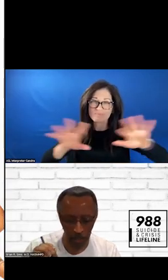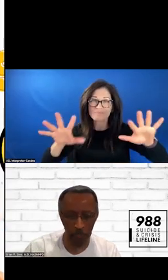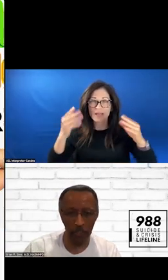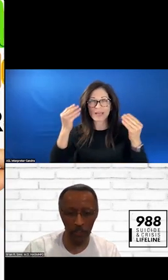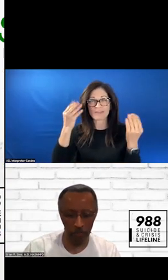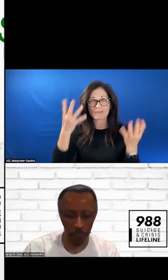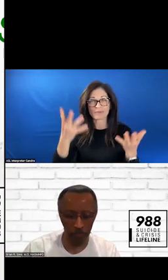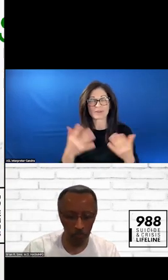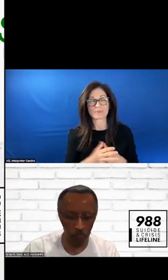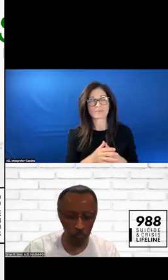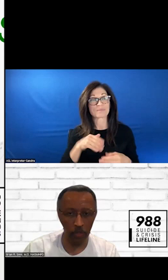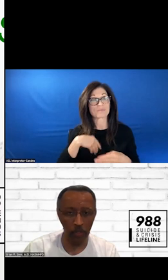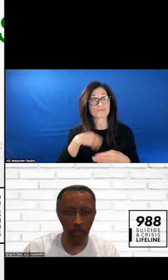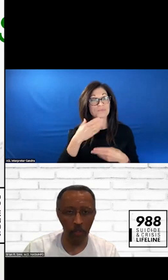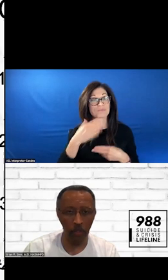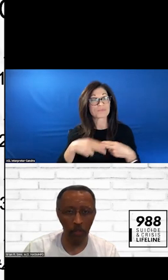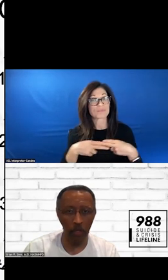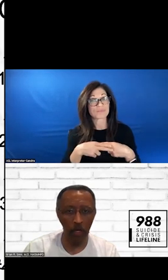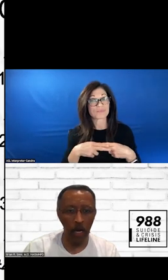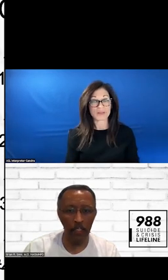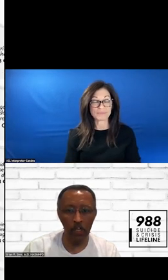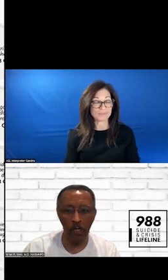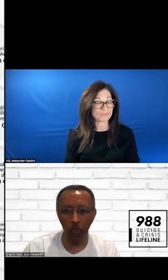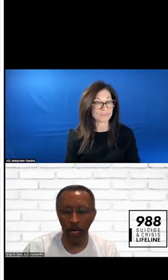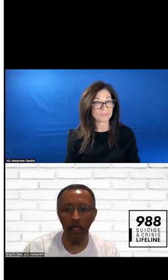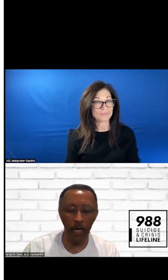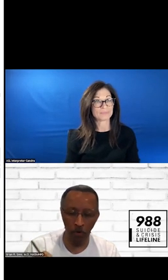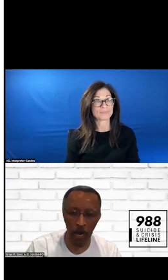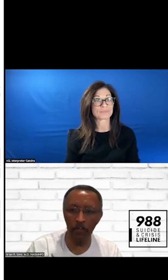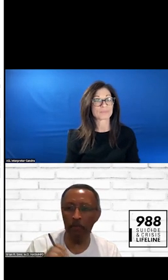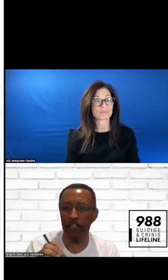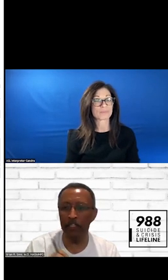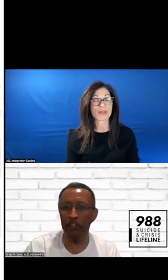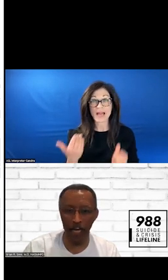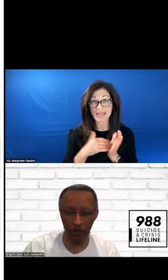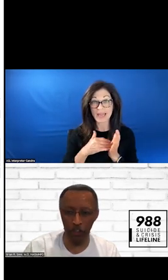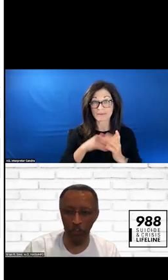NEXT SLIDE, PLEASE. A REMINDER ABOUT THE T-SHIRT ACQUISITION.